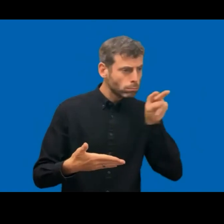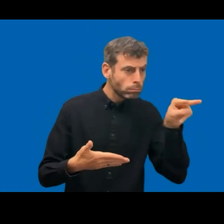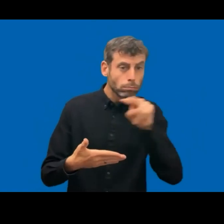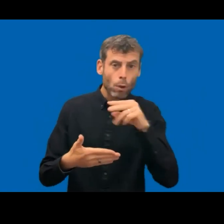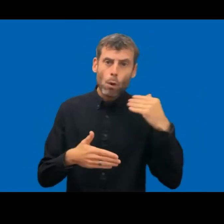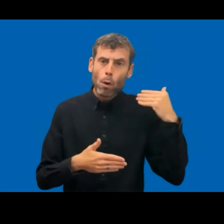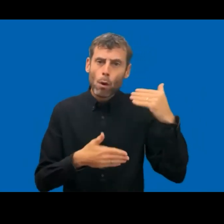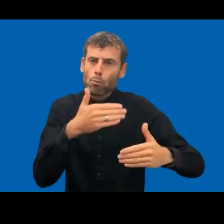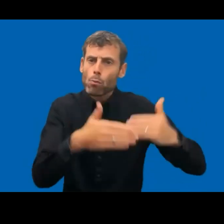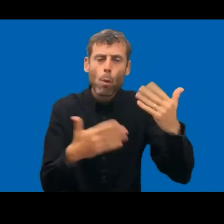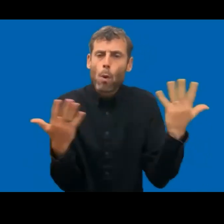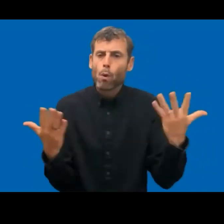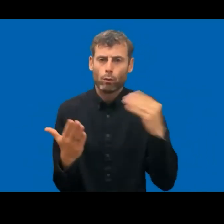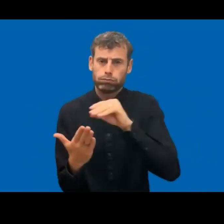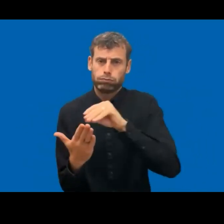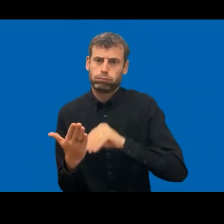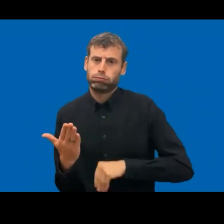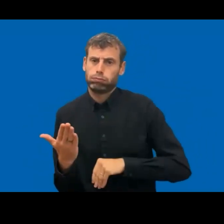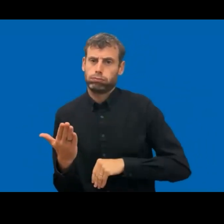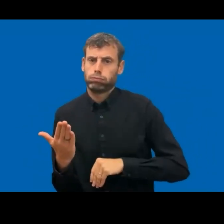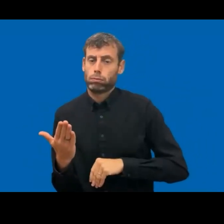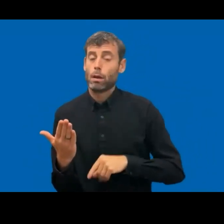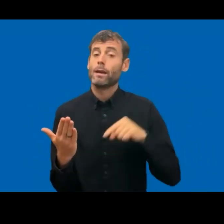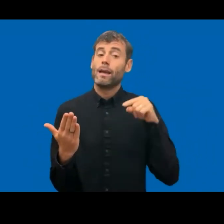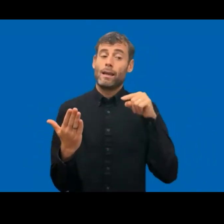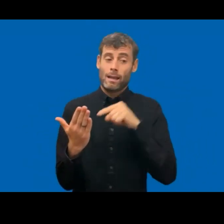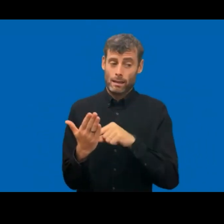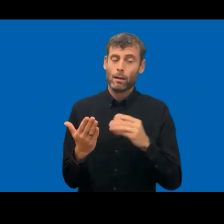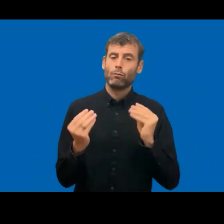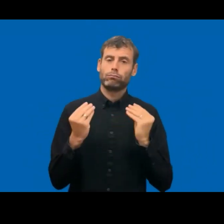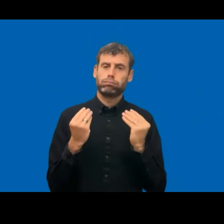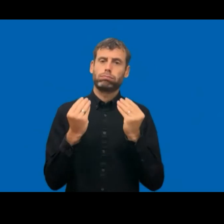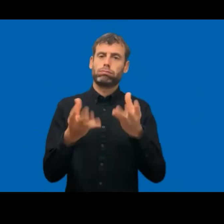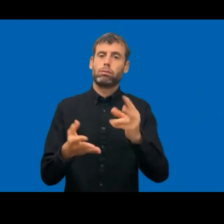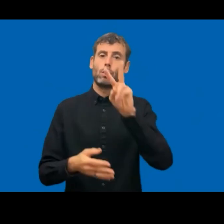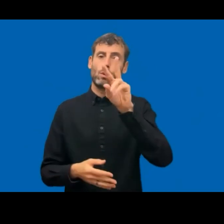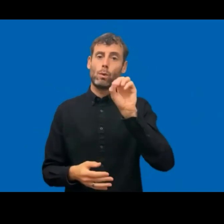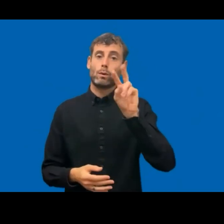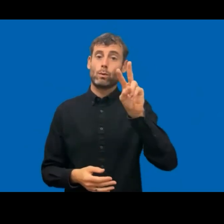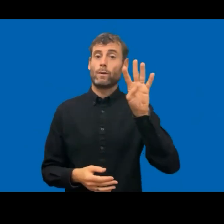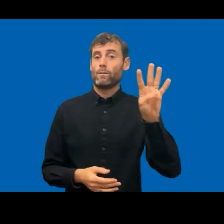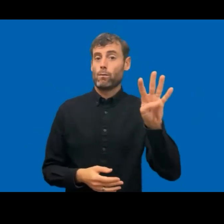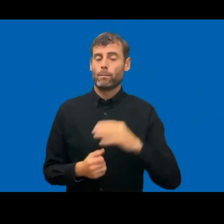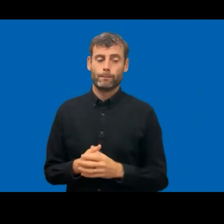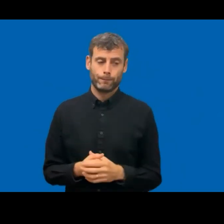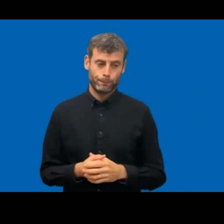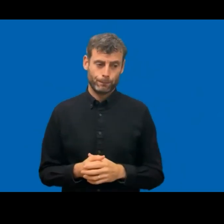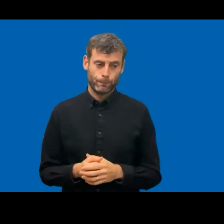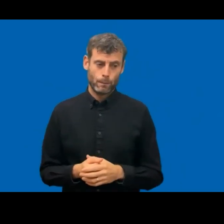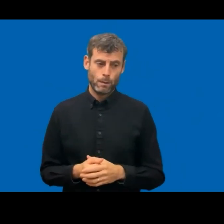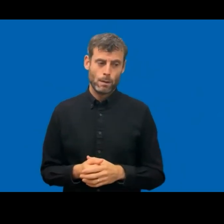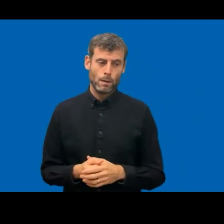While we were waiting to get started, we have developed a mandatory solution for the accessibility